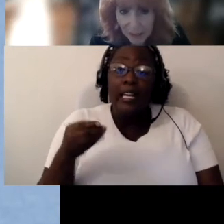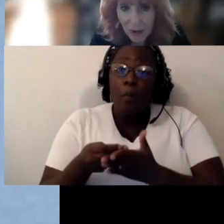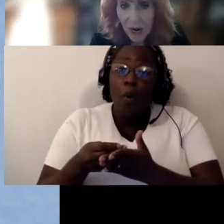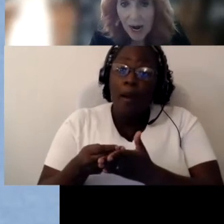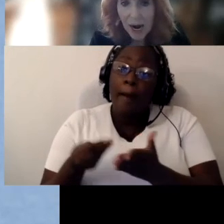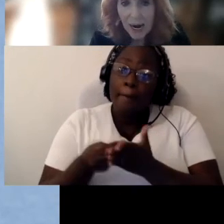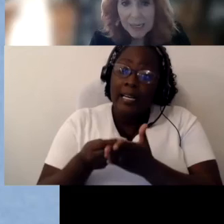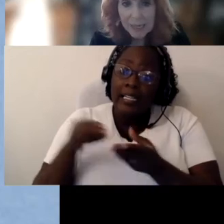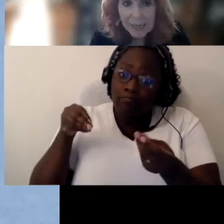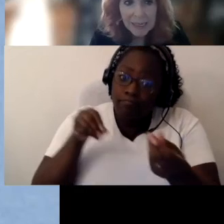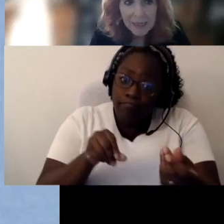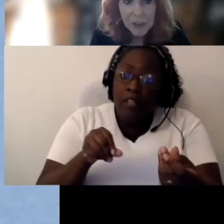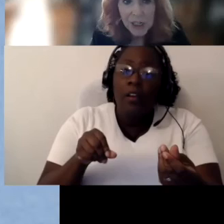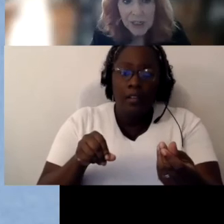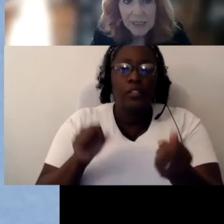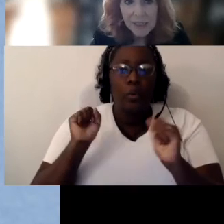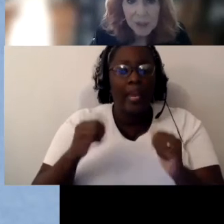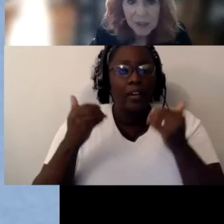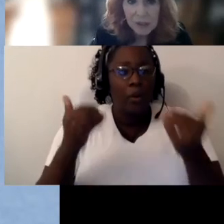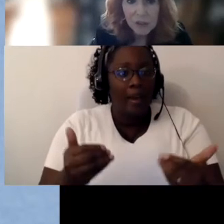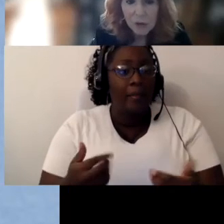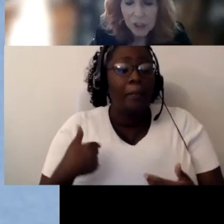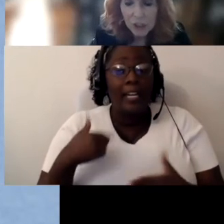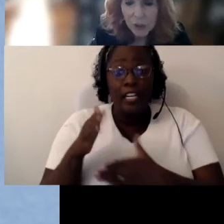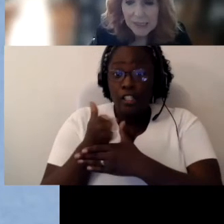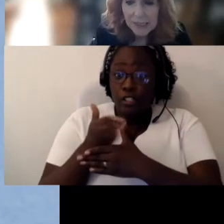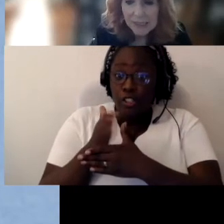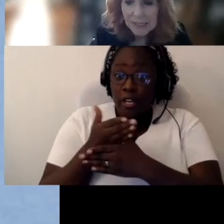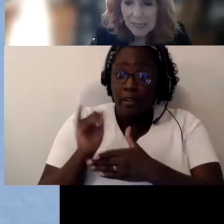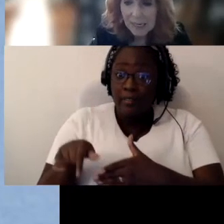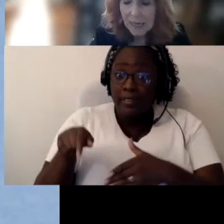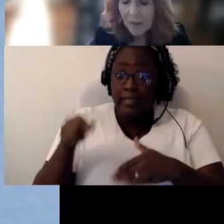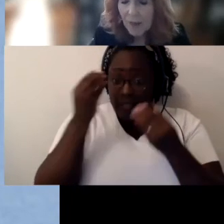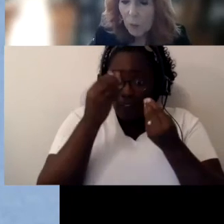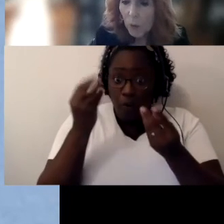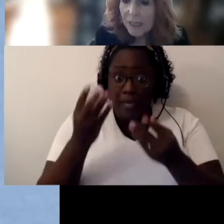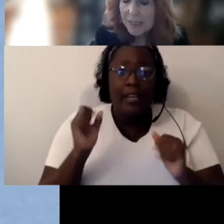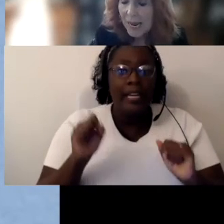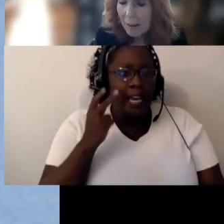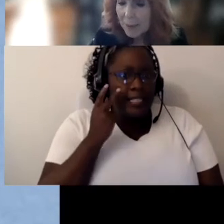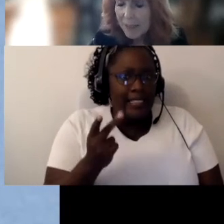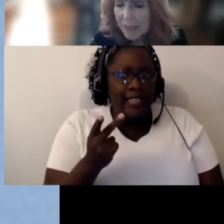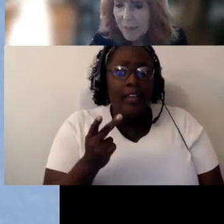Now again I'm sharing this with you so that you can see that work is happening at the